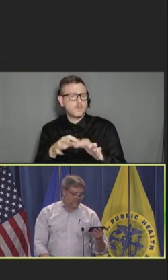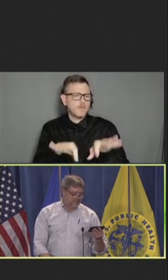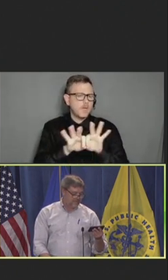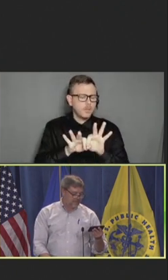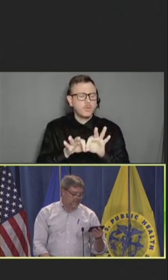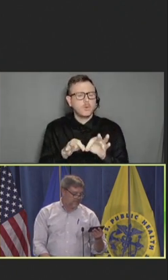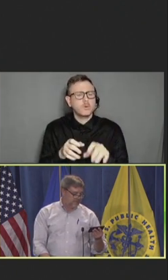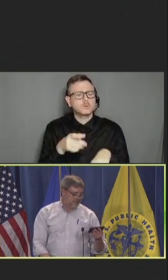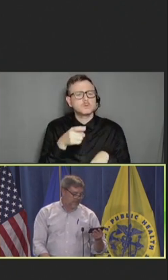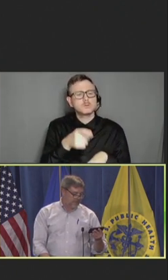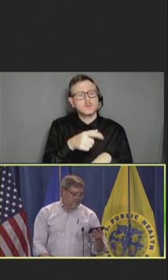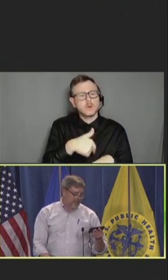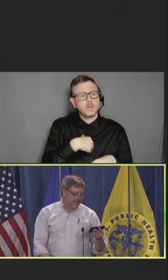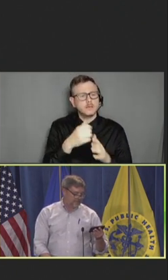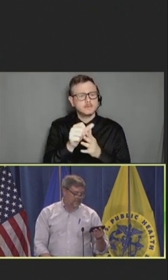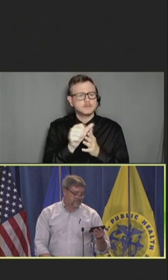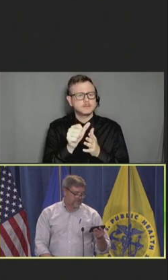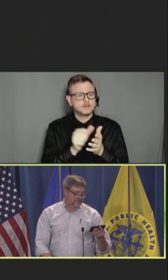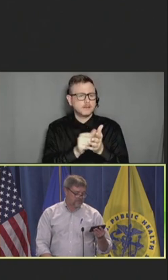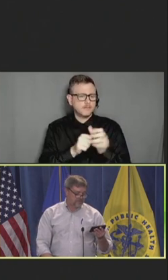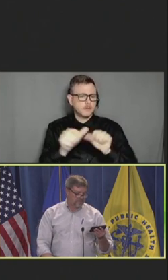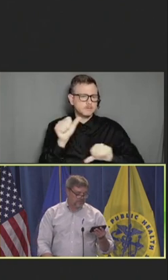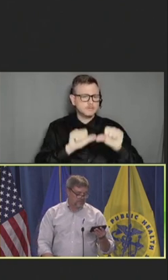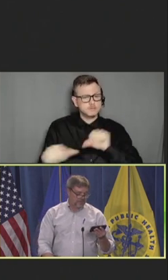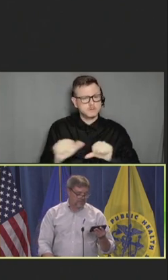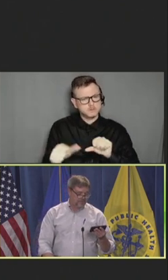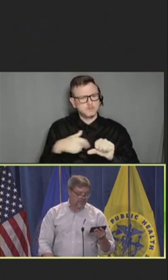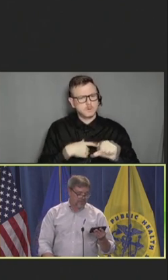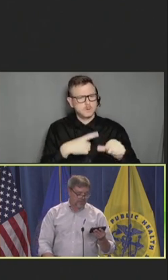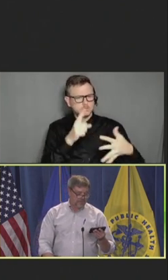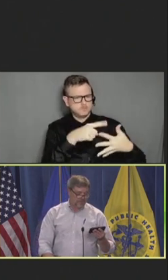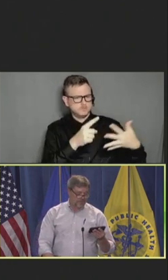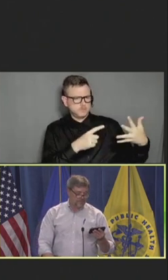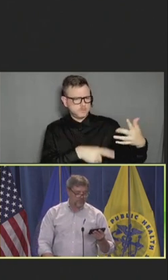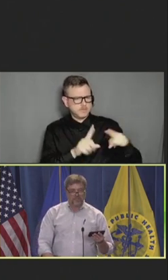needs and gaps that should be addressed by the end of 2028.